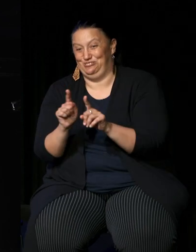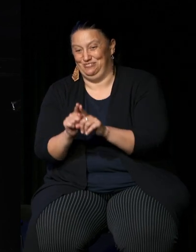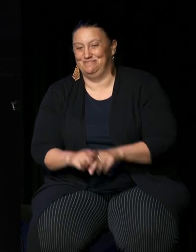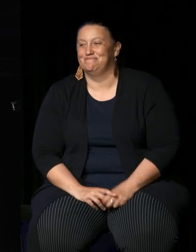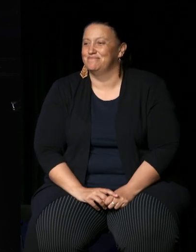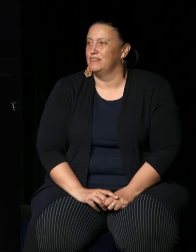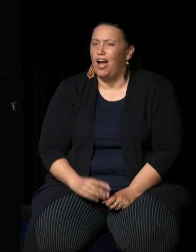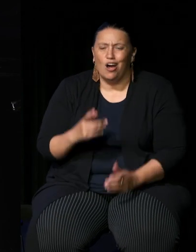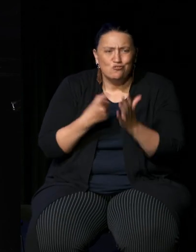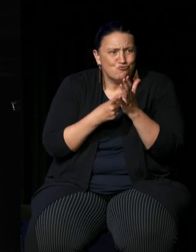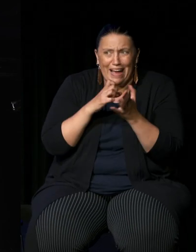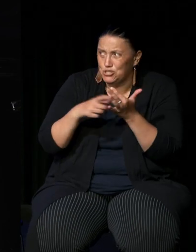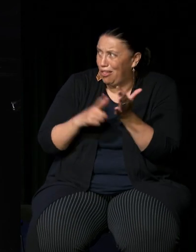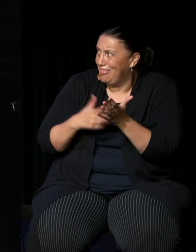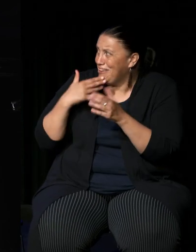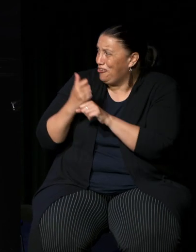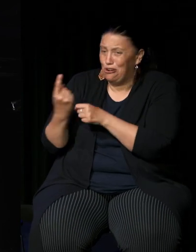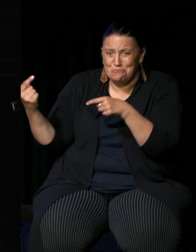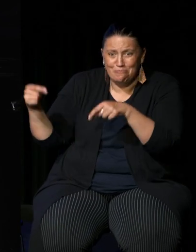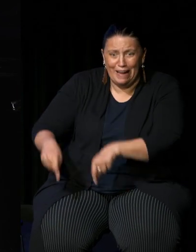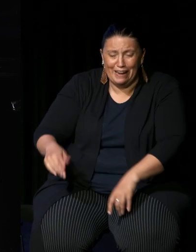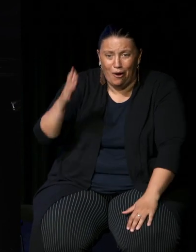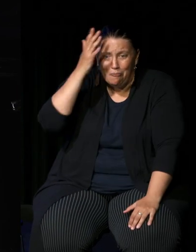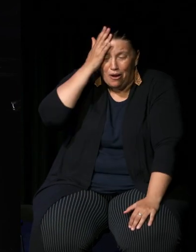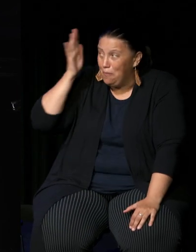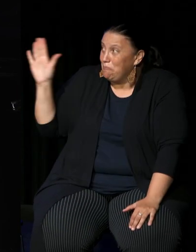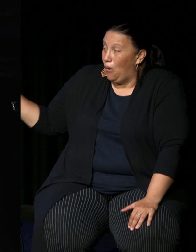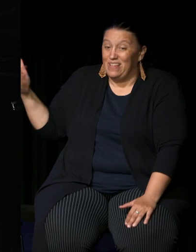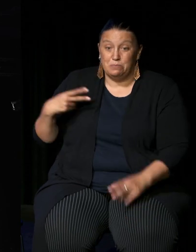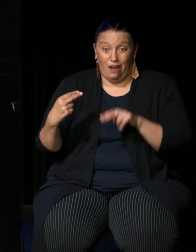goodness you made it here this afternoon because she has been on the side of a highway next to a